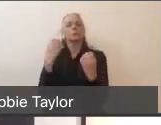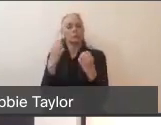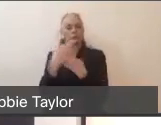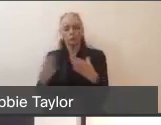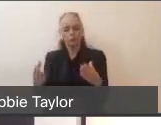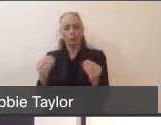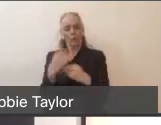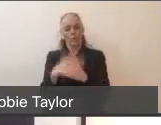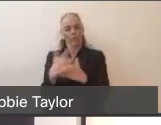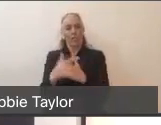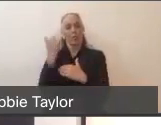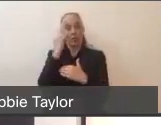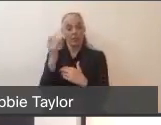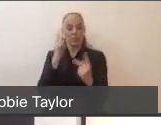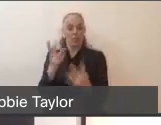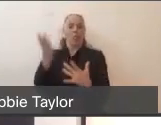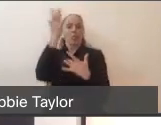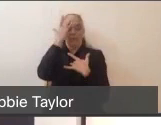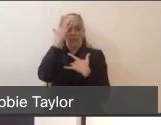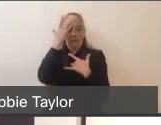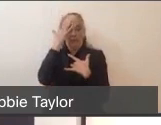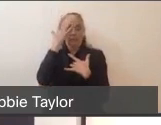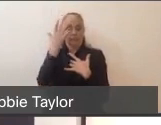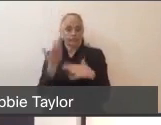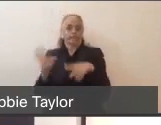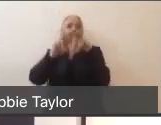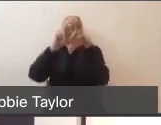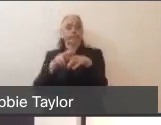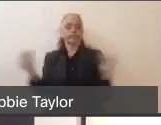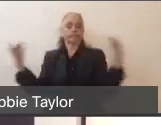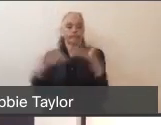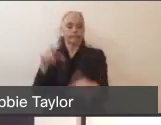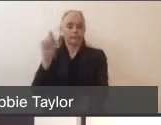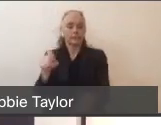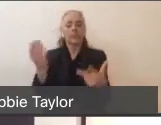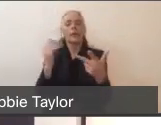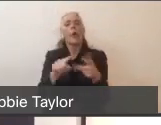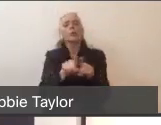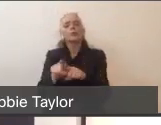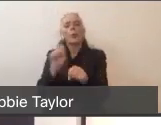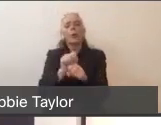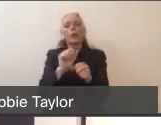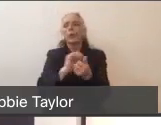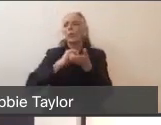And they started to work collaboratively to make plans to reach out to vulnerable patients in our community,